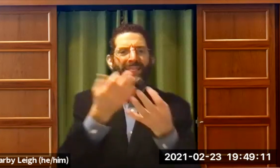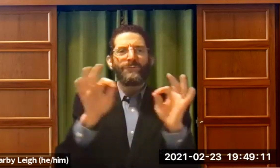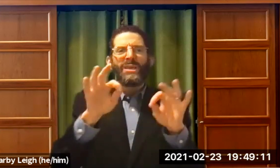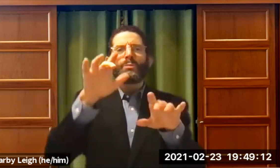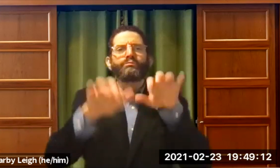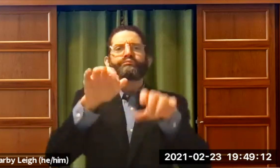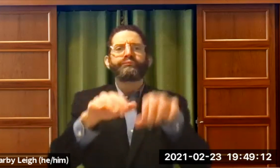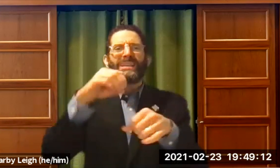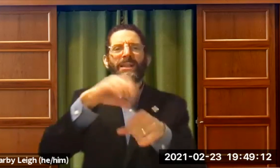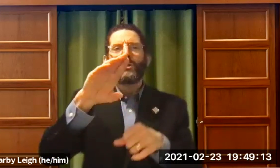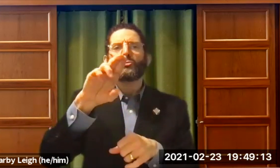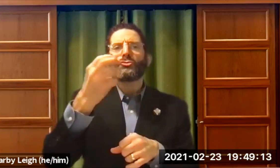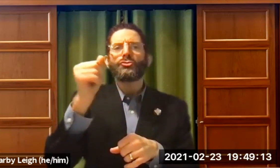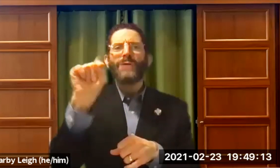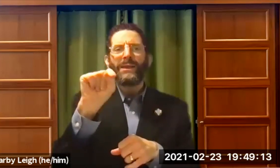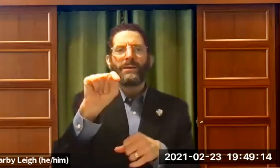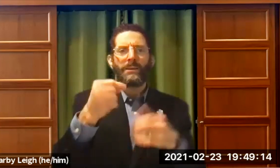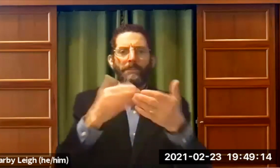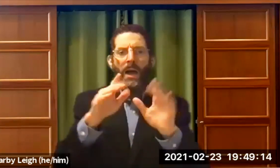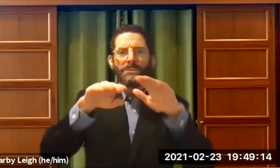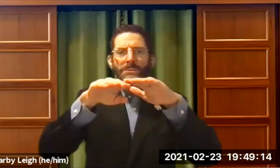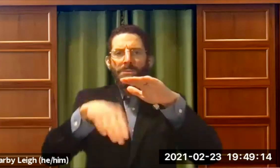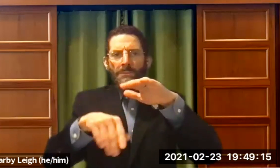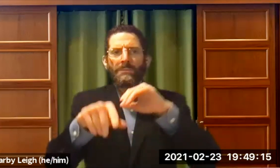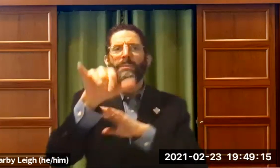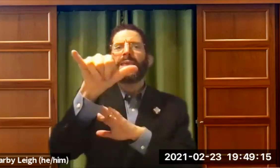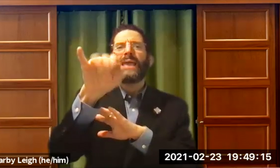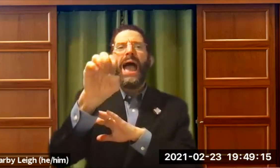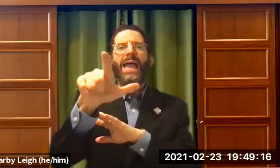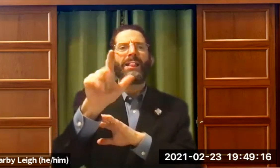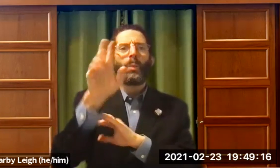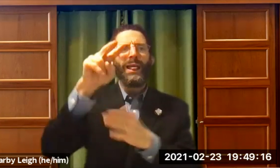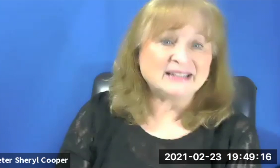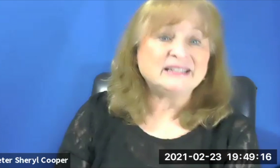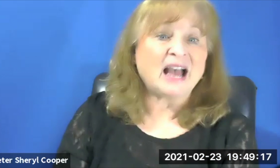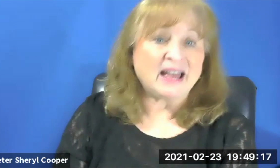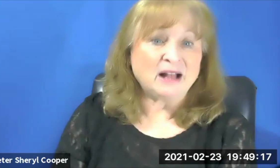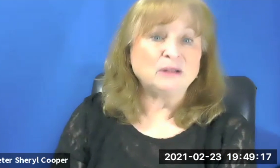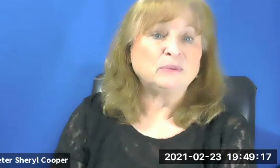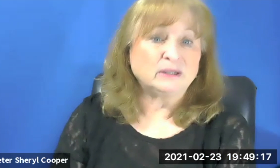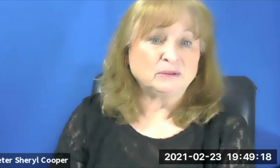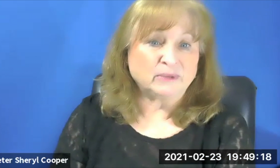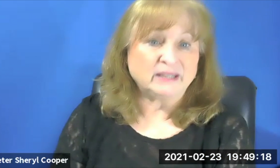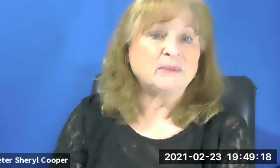a little bit more, feel free to type your questions in the chat. And Yael will read them and